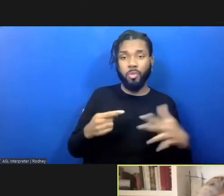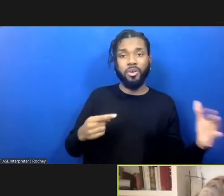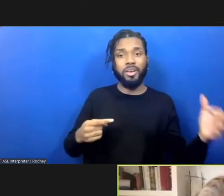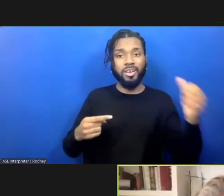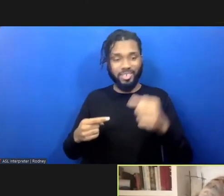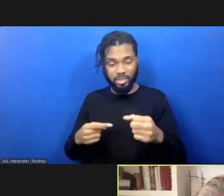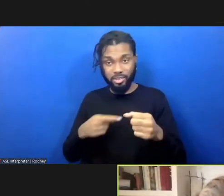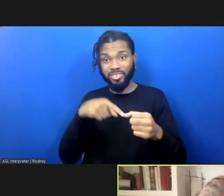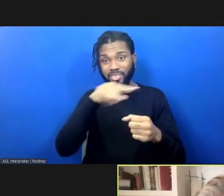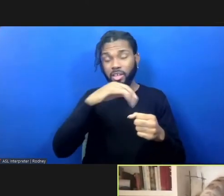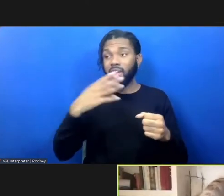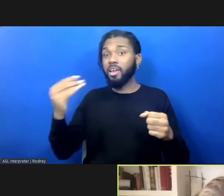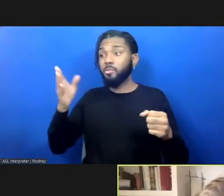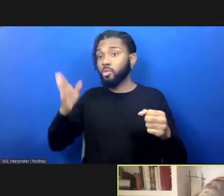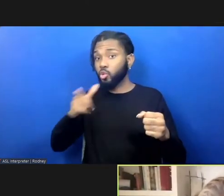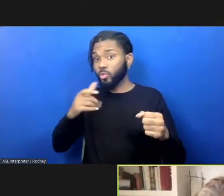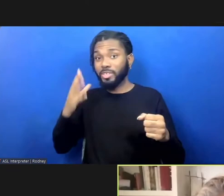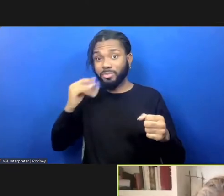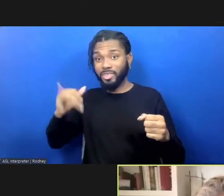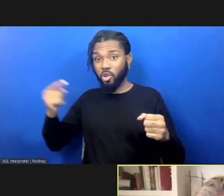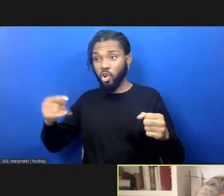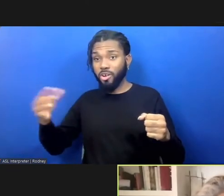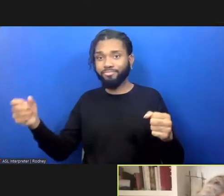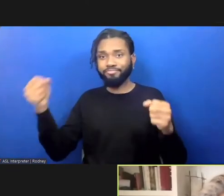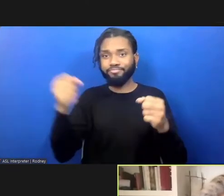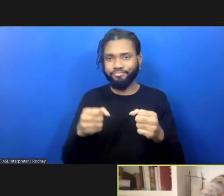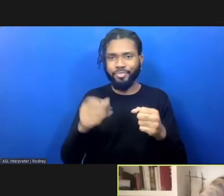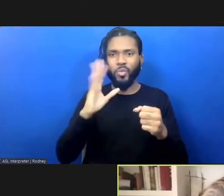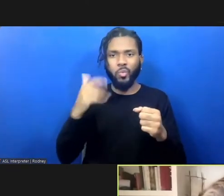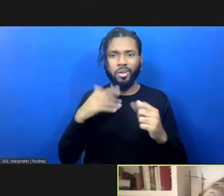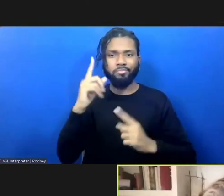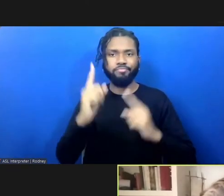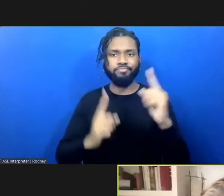experienced the harm, for face-to-face dialogue and collective decision making